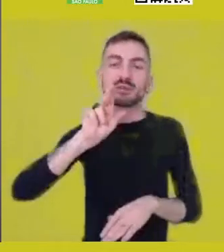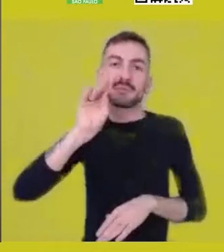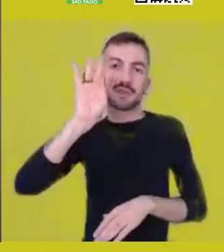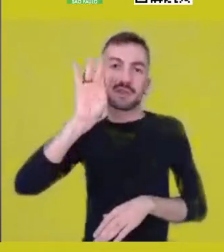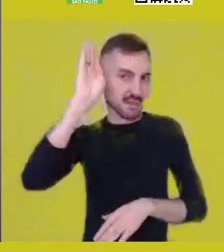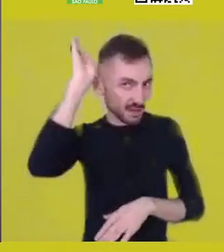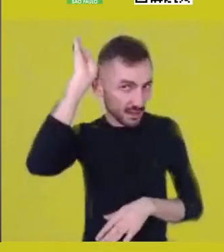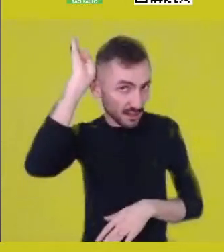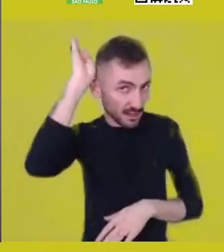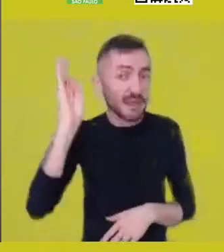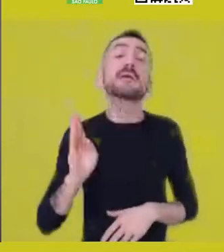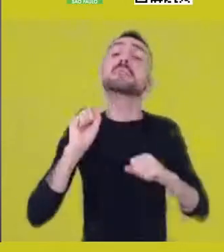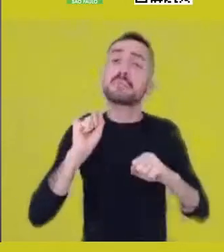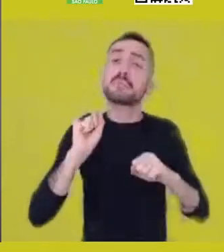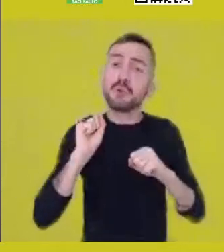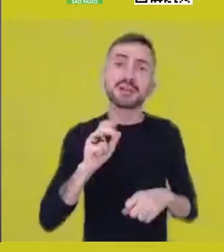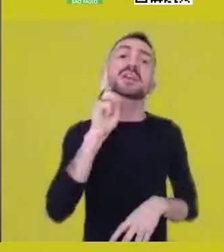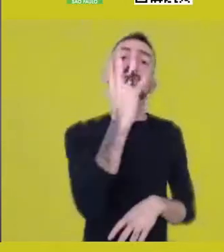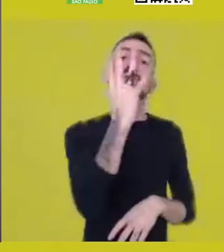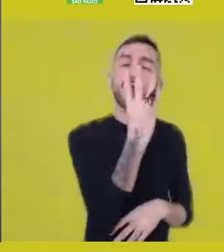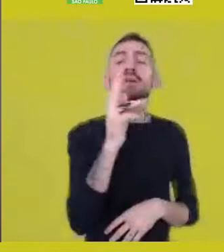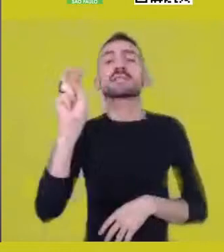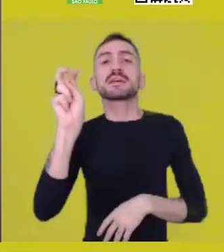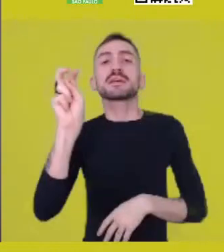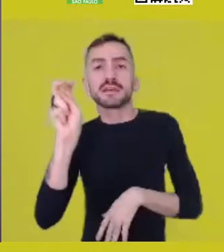every Wednesday and Thursday at 2:00 PM.